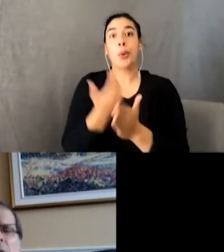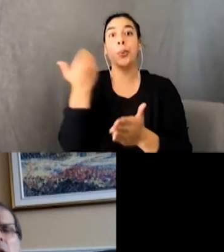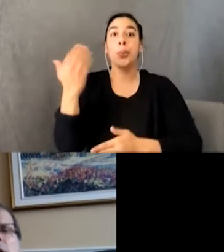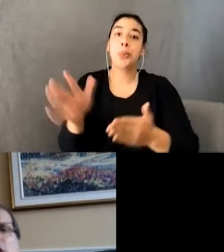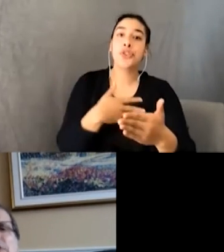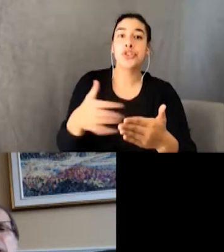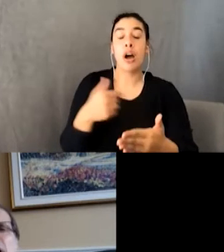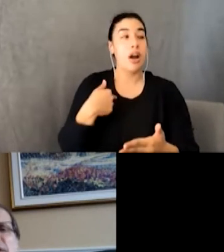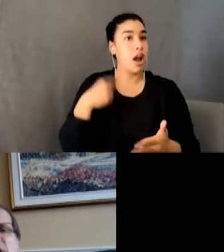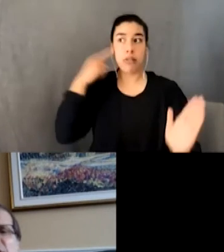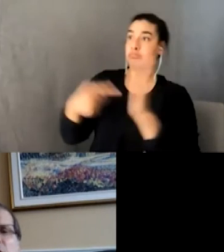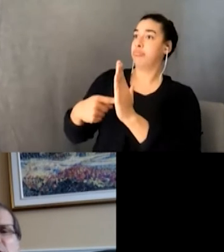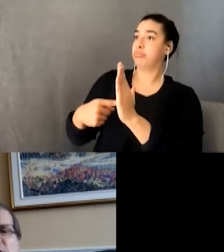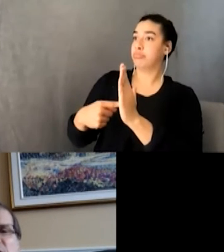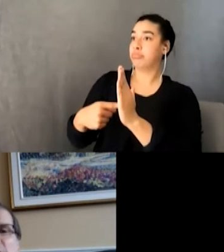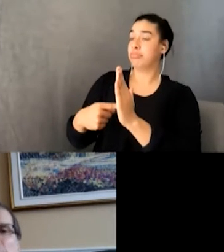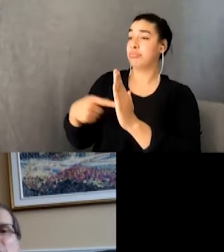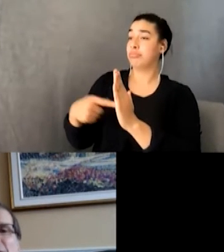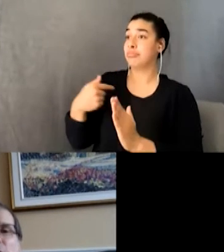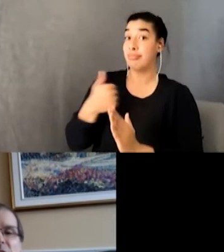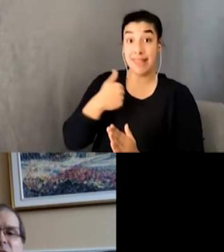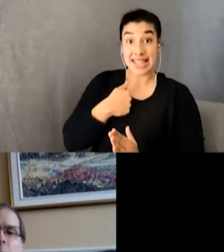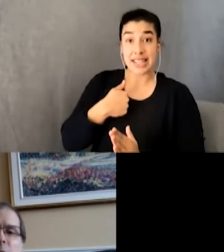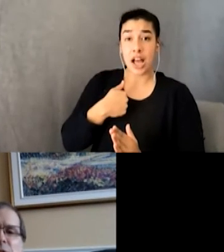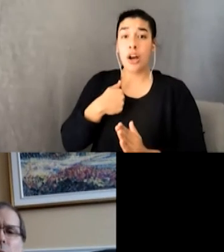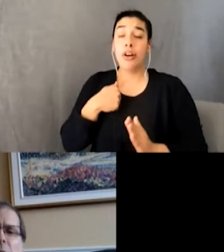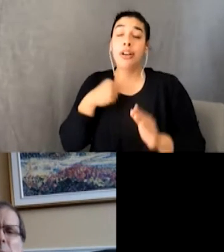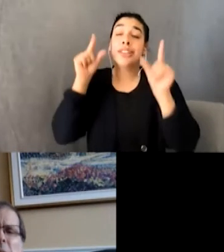I closed my eyes and started singing about how it’s the same old story.